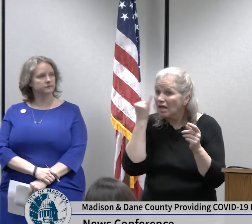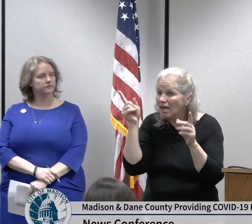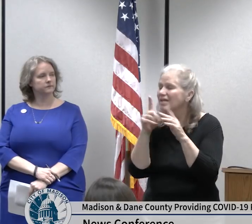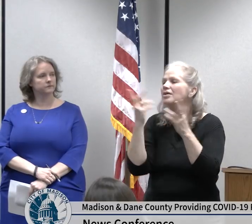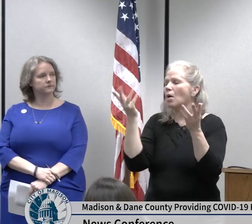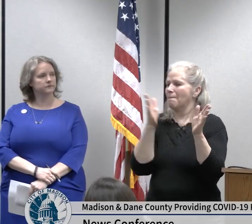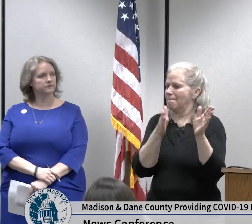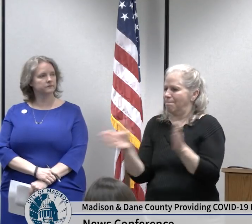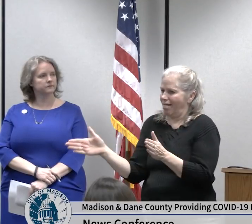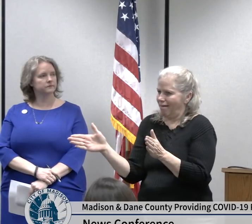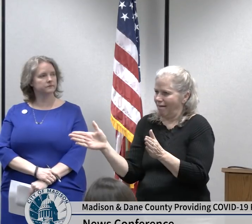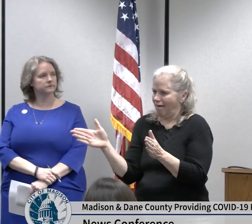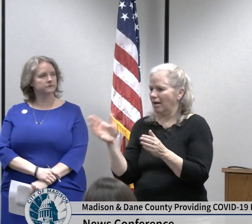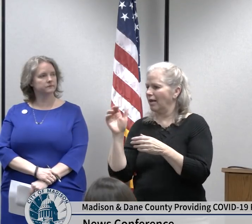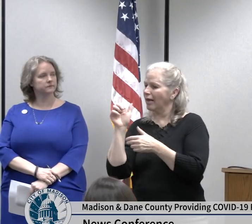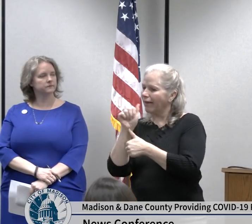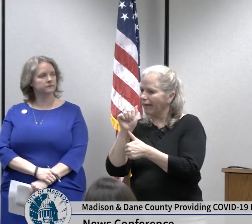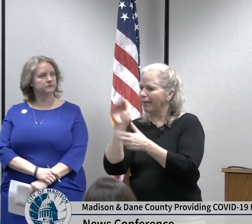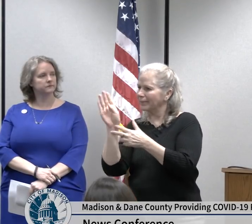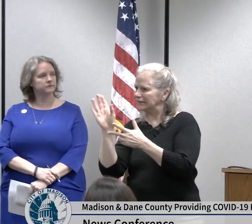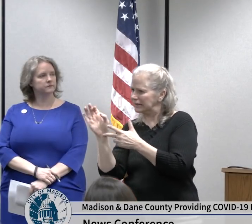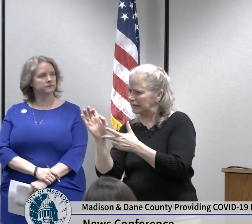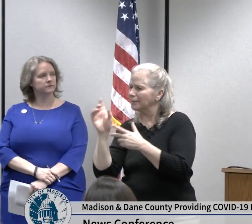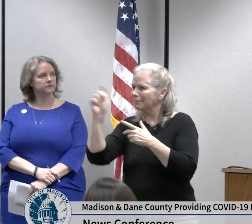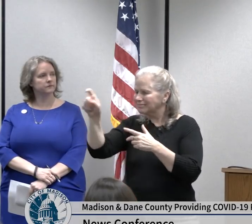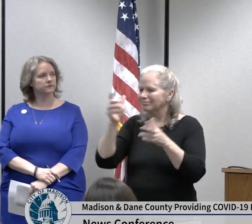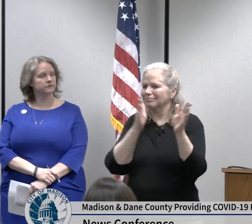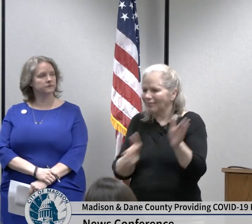will continue to adhere it to guidance from the CDC in public health Madison